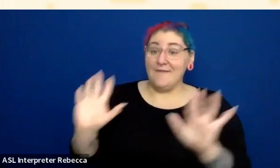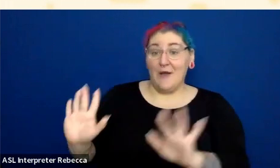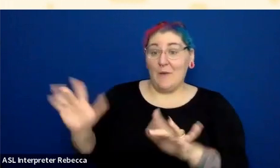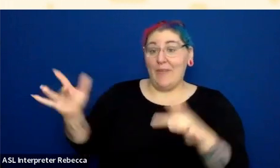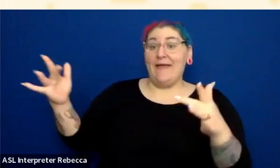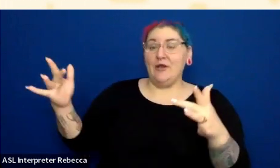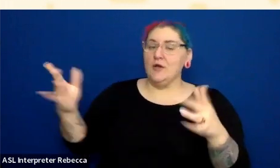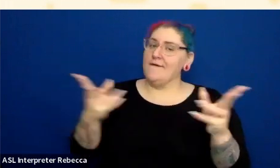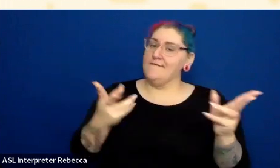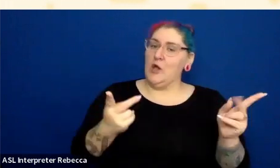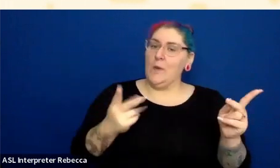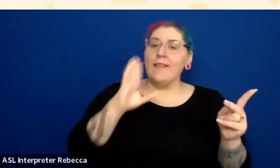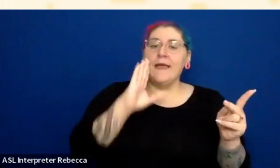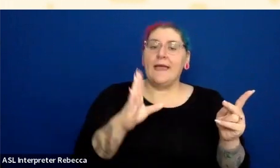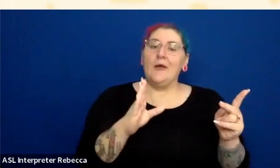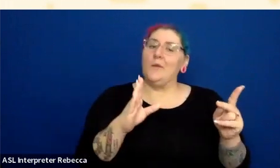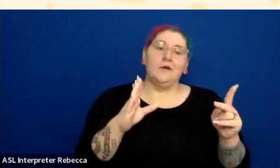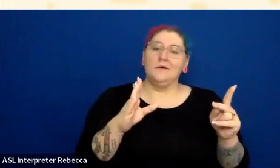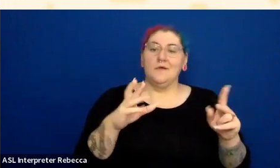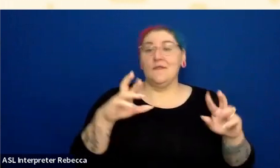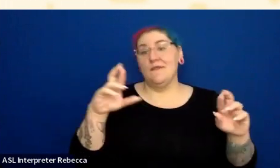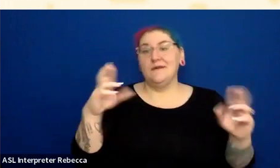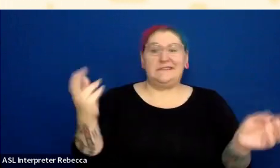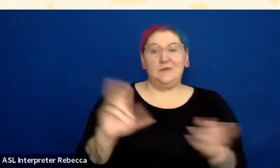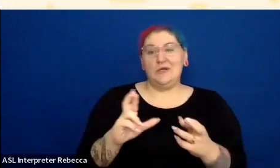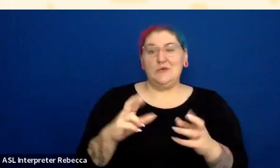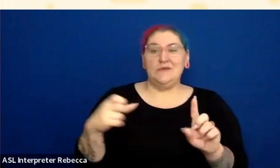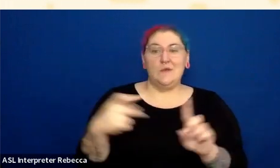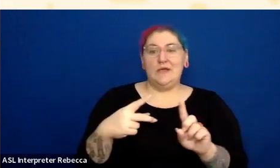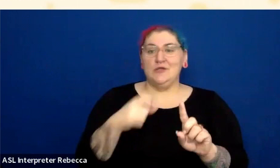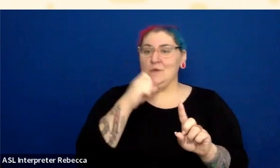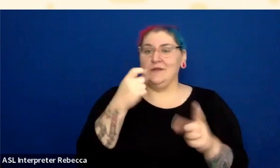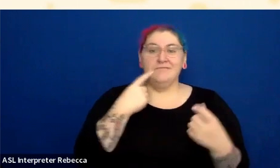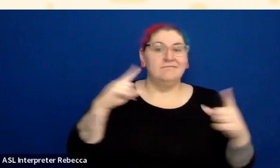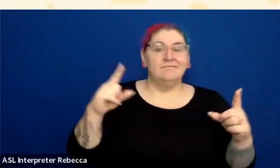and body text, very quickly, I will get too low of contrast text.